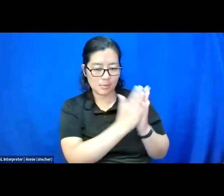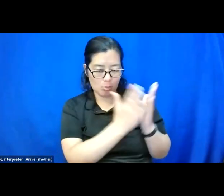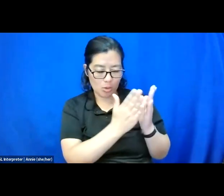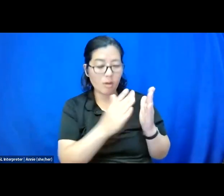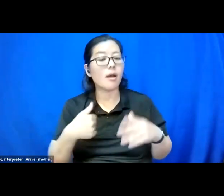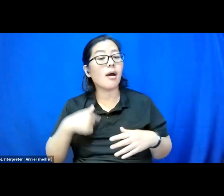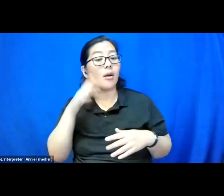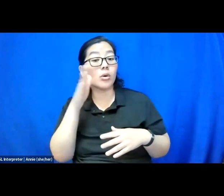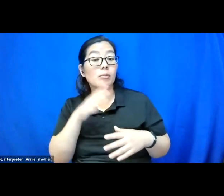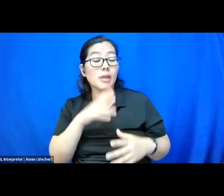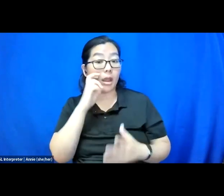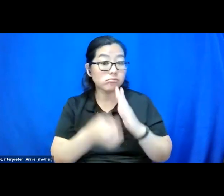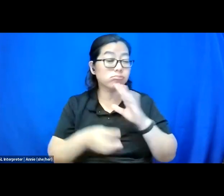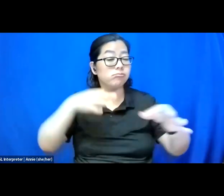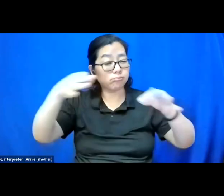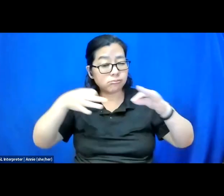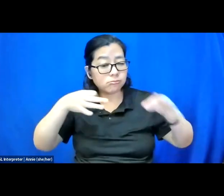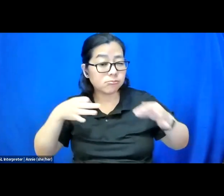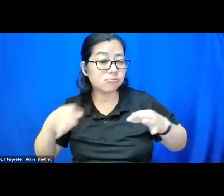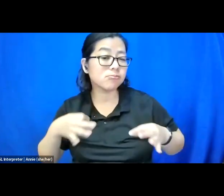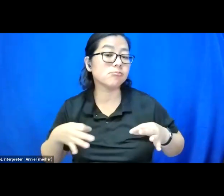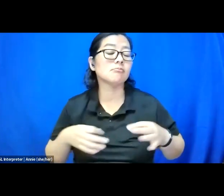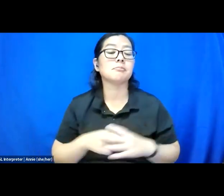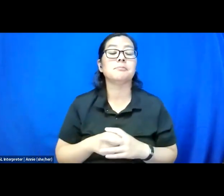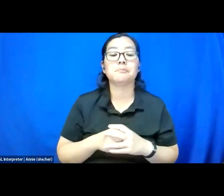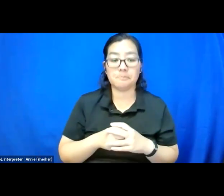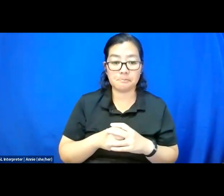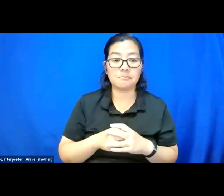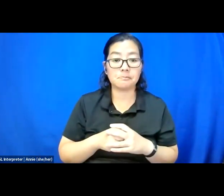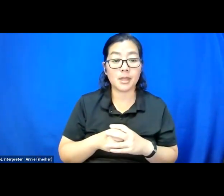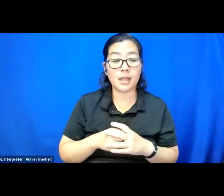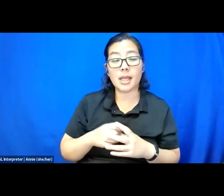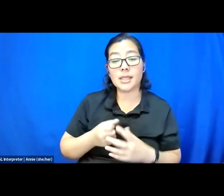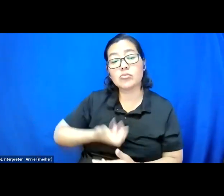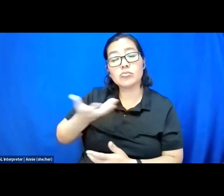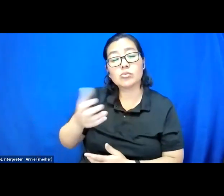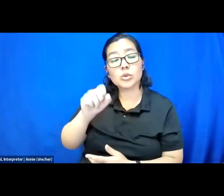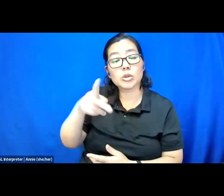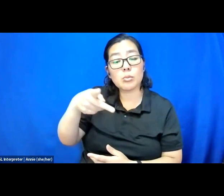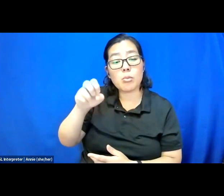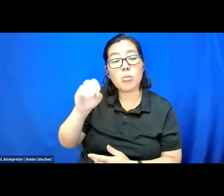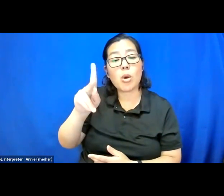into a lot of definitions and spoken word poetry.